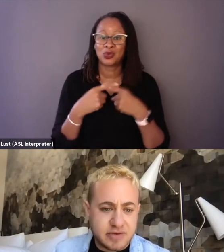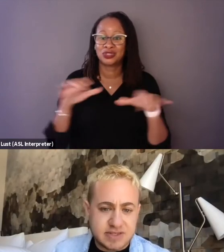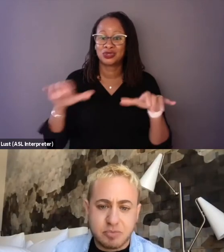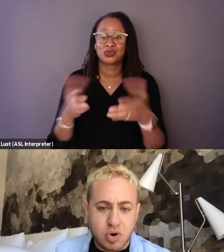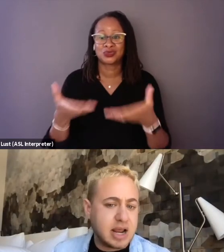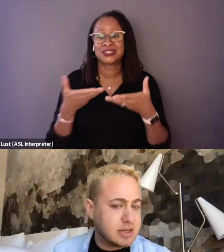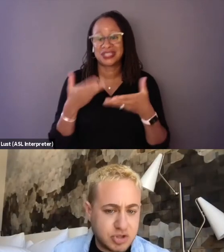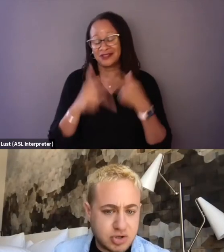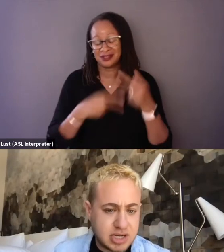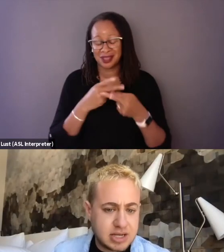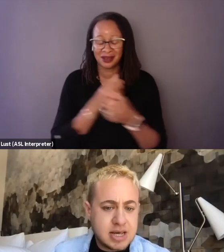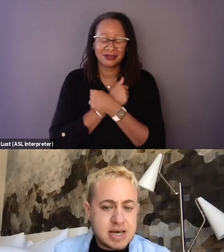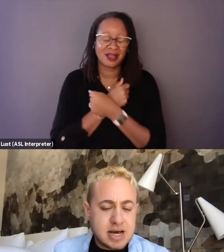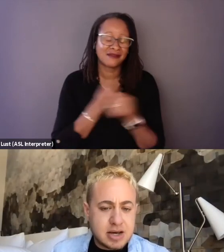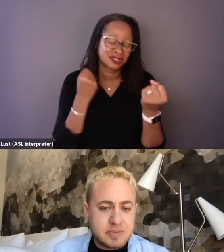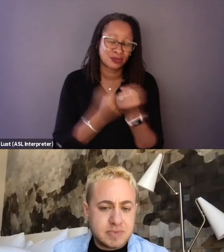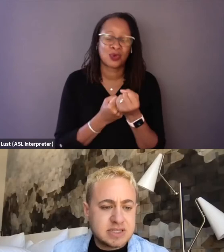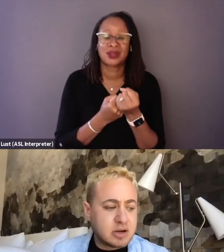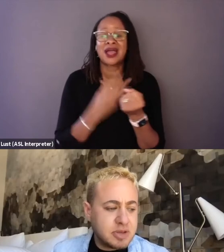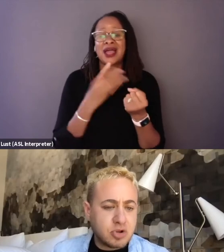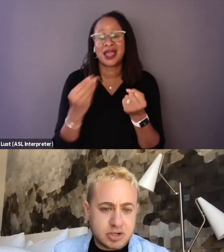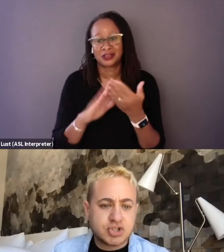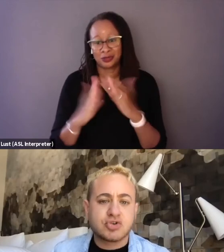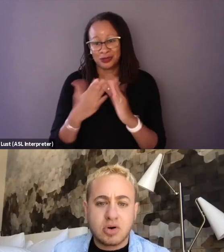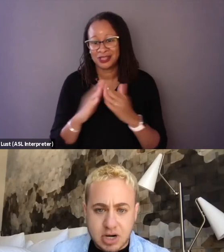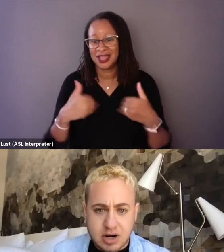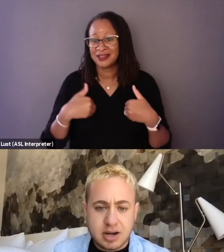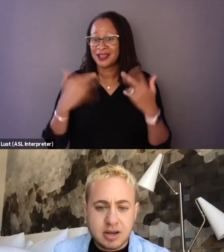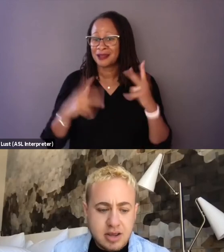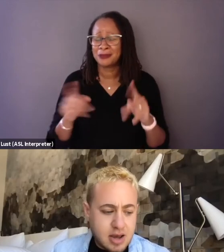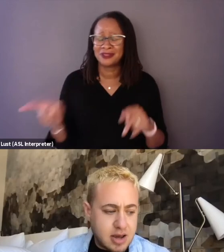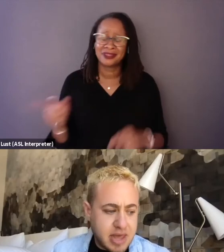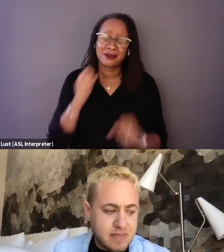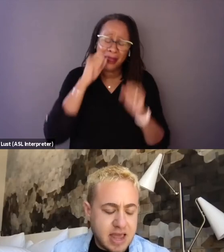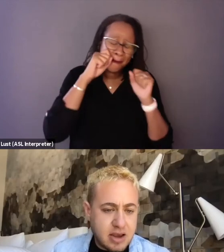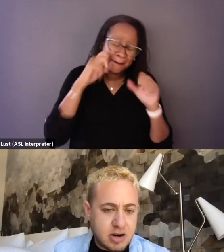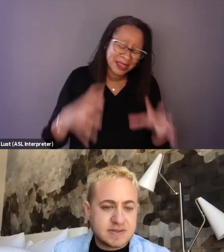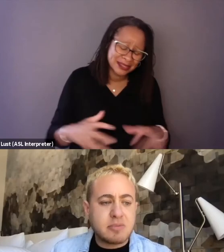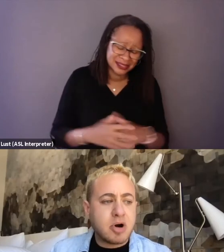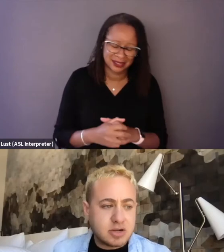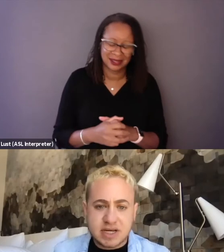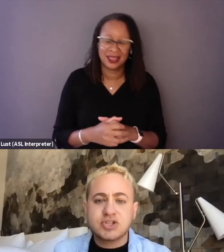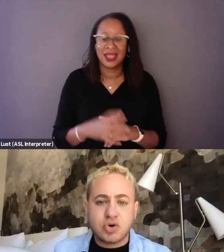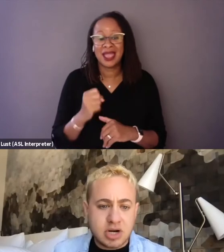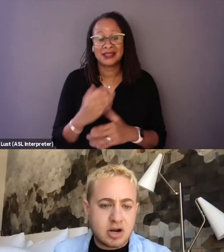and support and community. These young people are extraordinary. and they are in some parts extraordinary